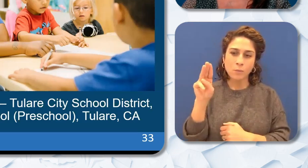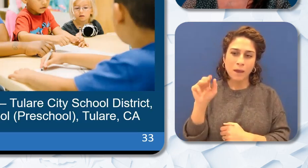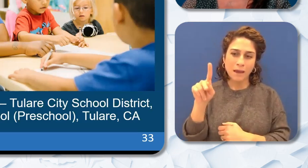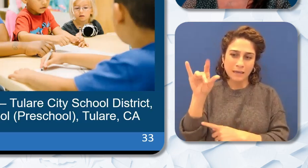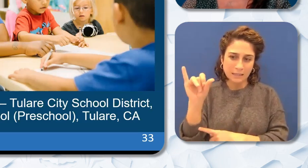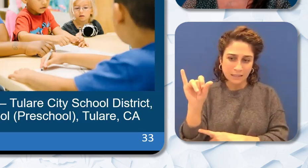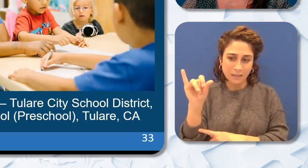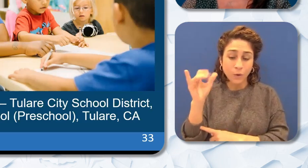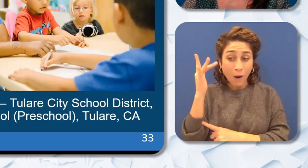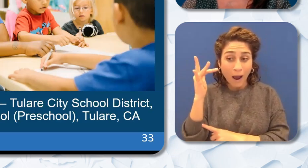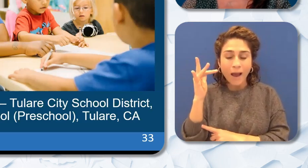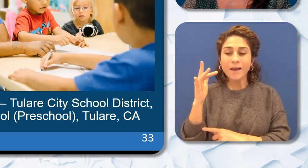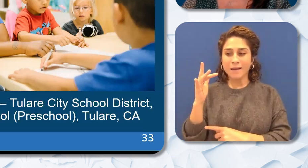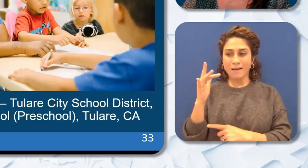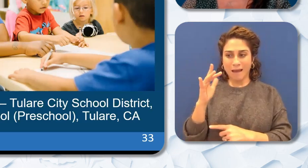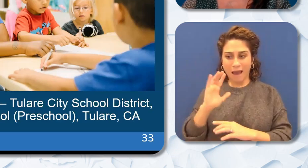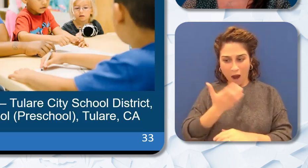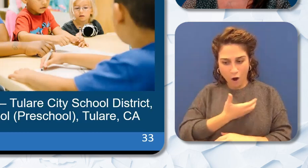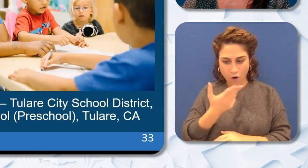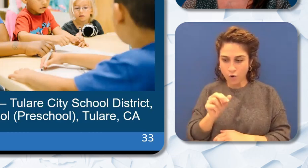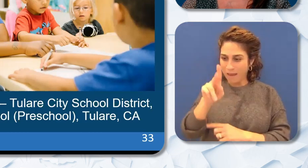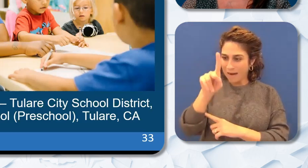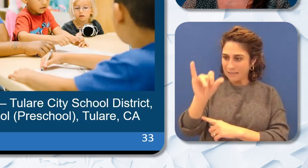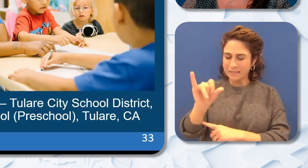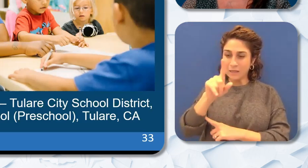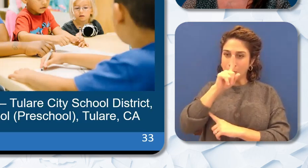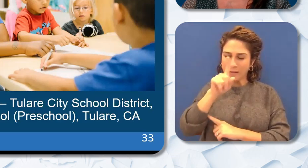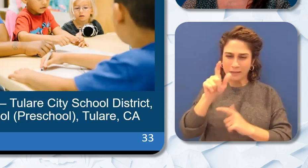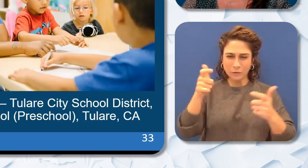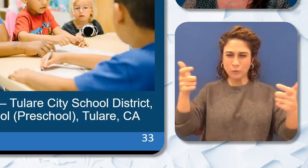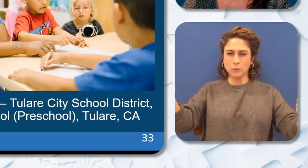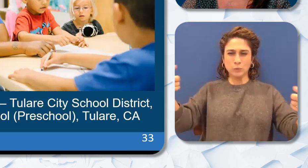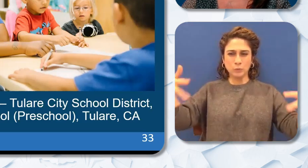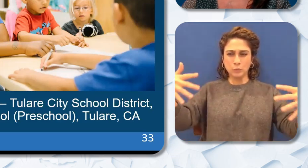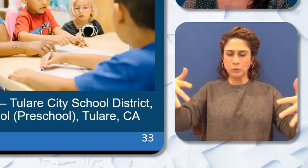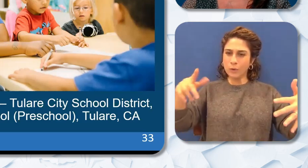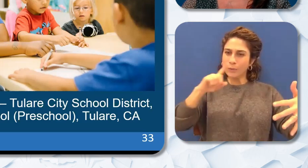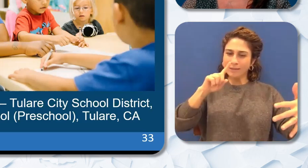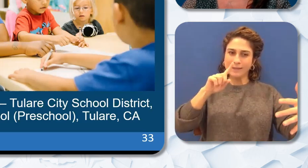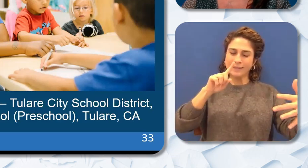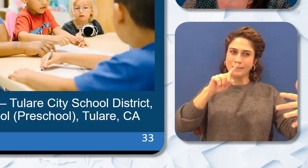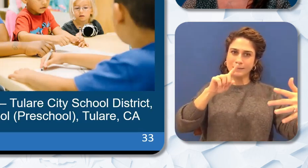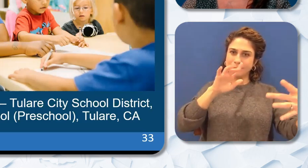our humanity is so great that it reaches to other people.” As we heard earlier from Dr.